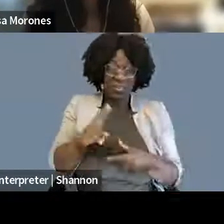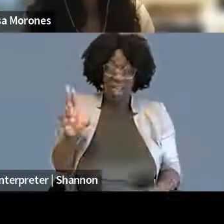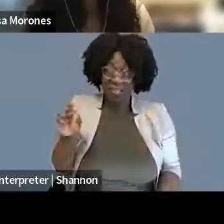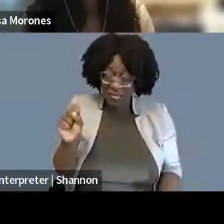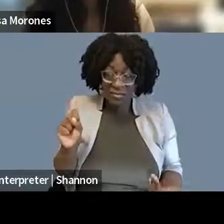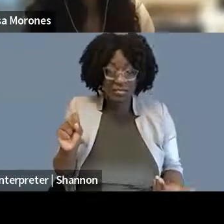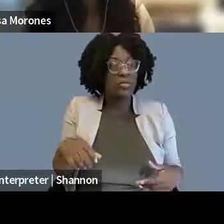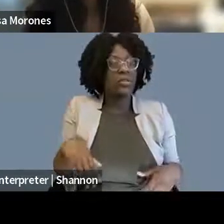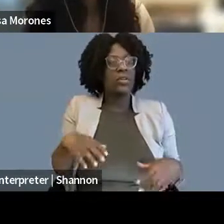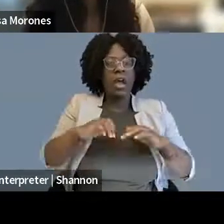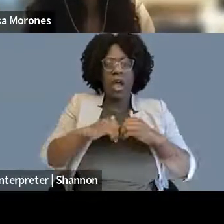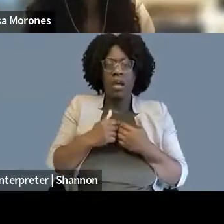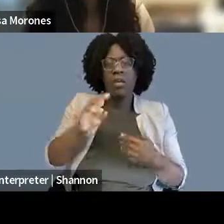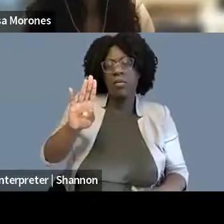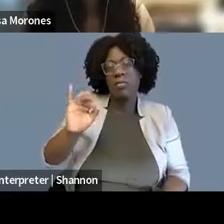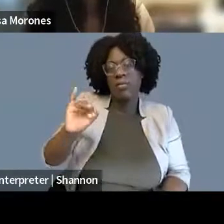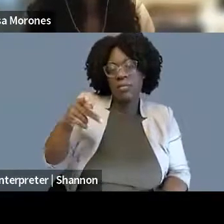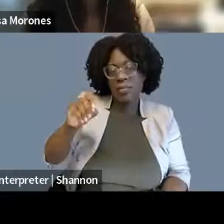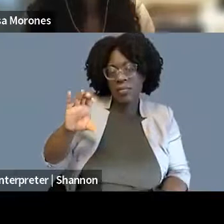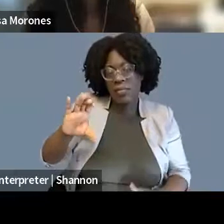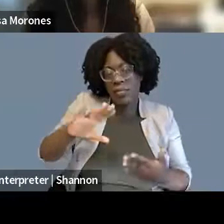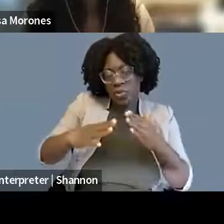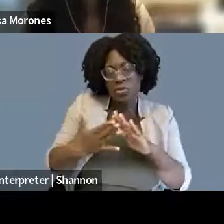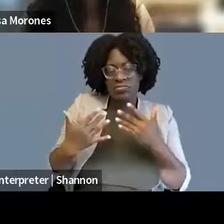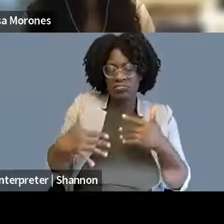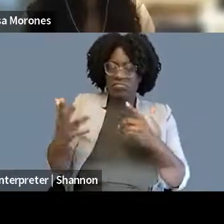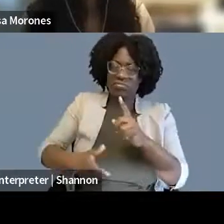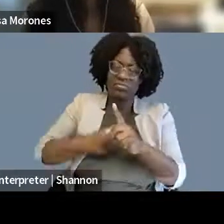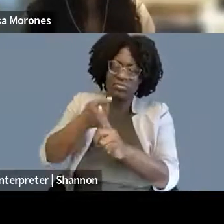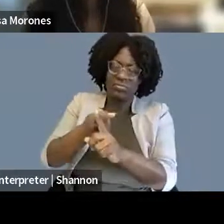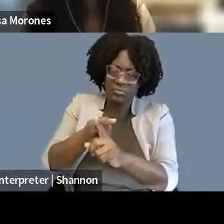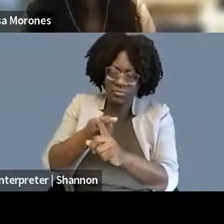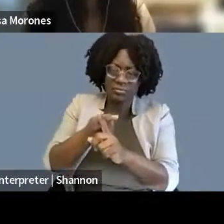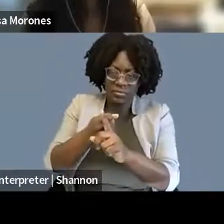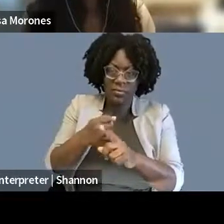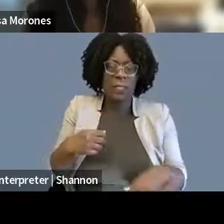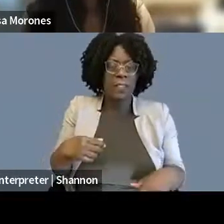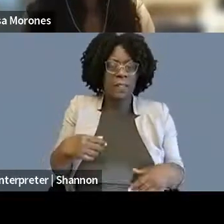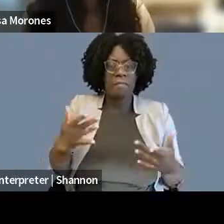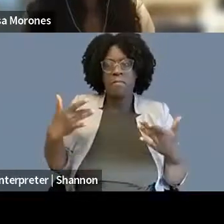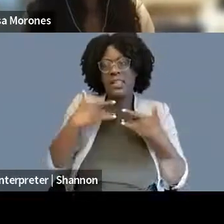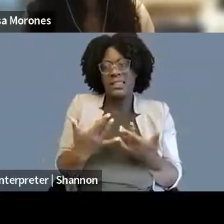BIPOC communities, those are silenced and shut down. And I believe that the digital age